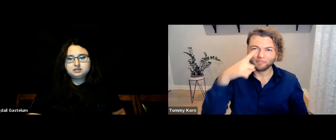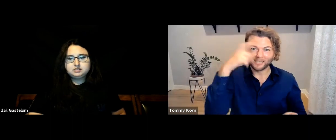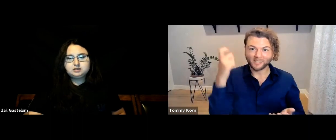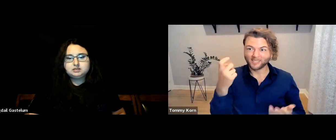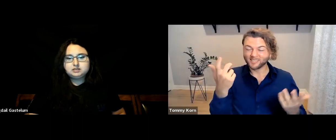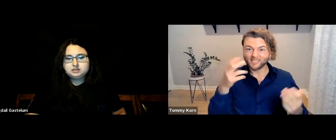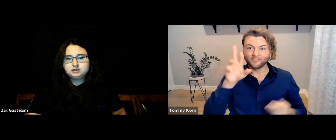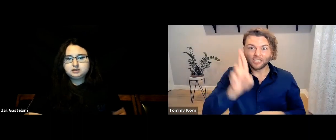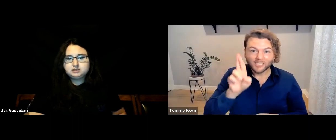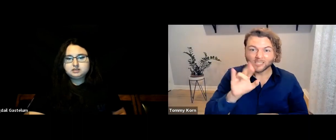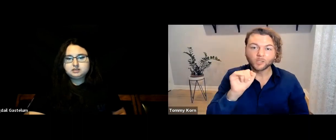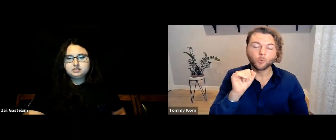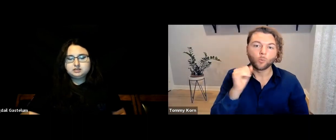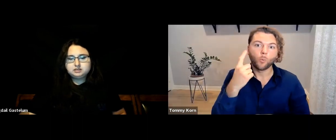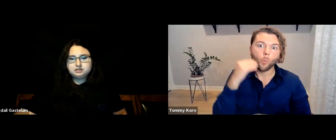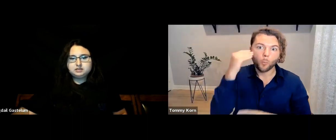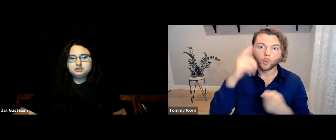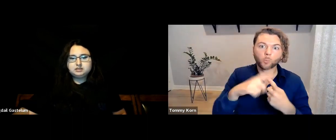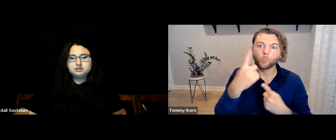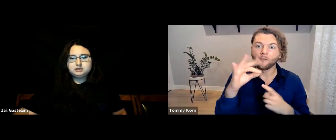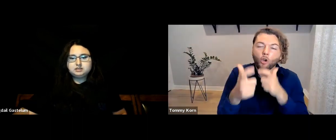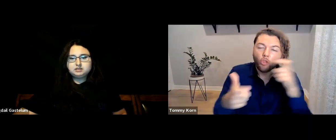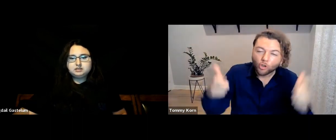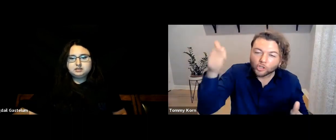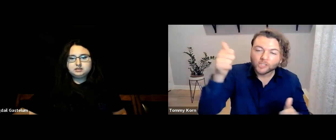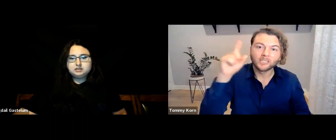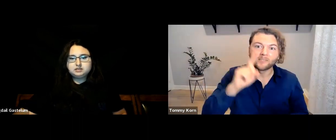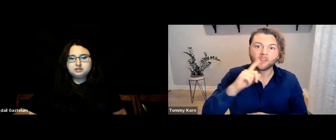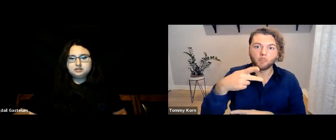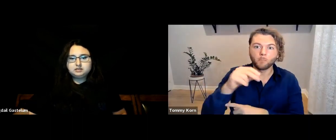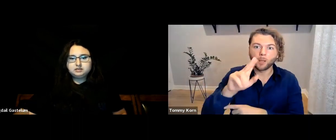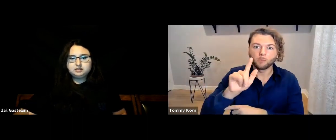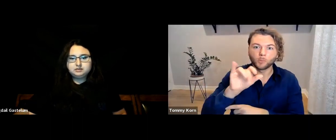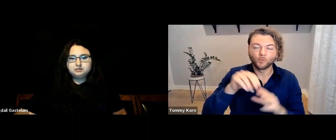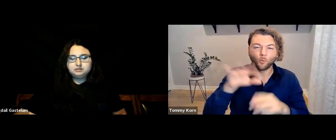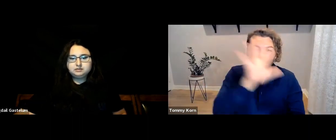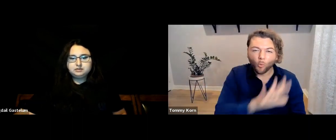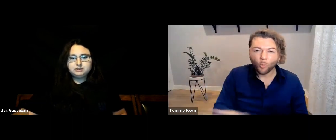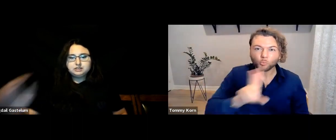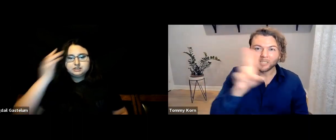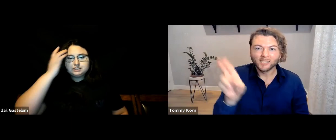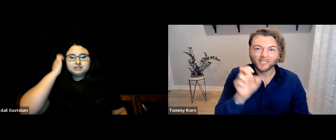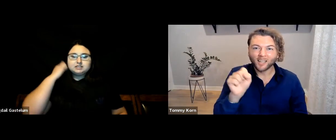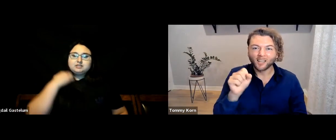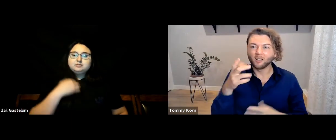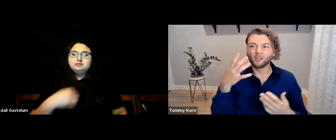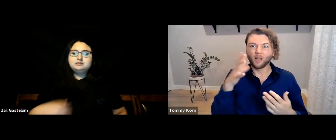because Riverside is home to one of the largest Deaf populations in the US.